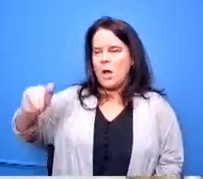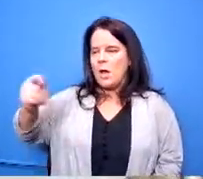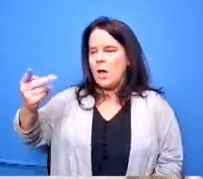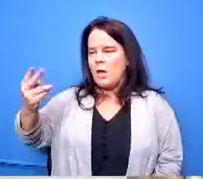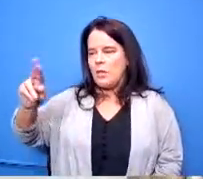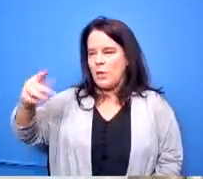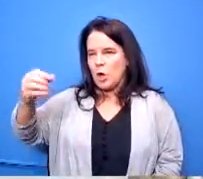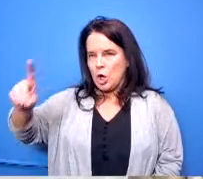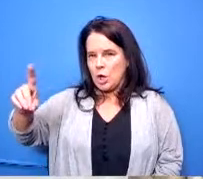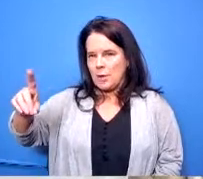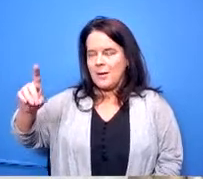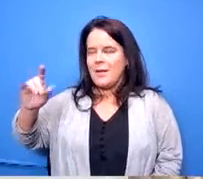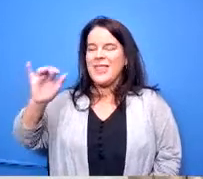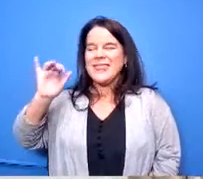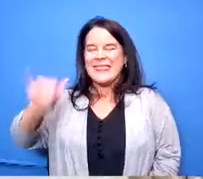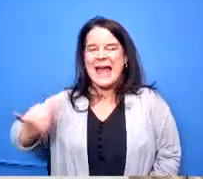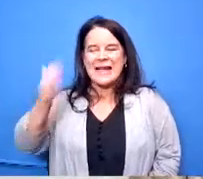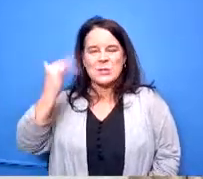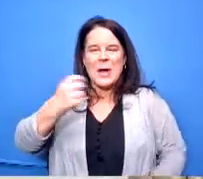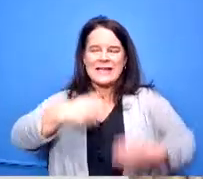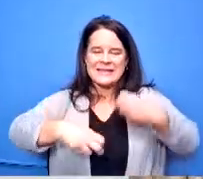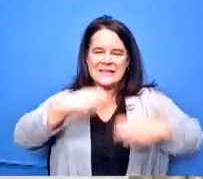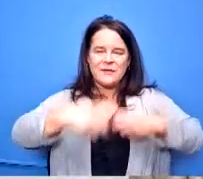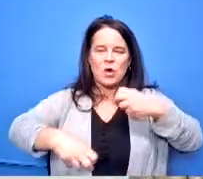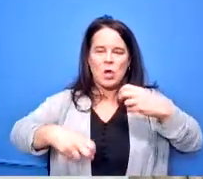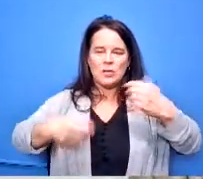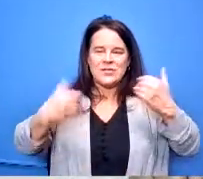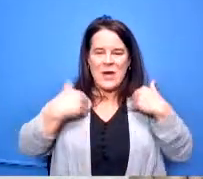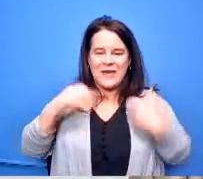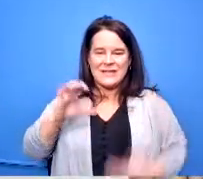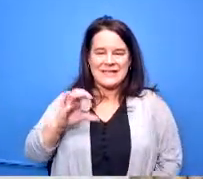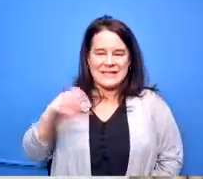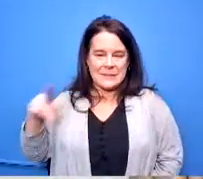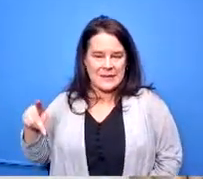that's what made it very difficult to have ccp classes because they don't use a cohort model